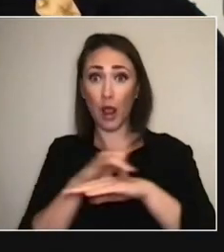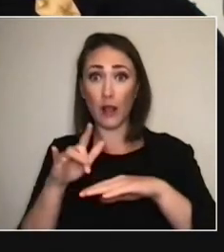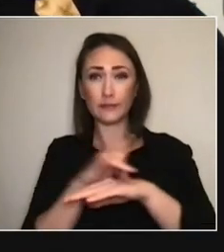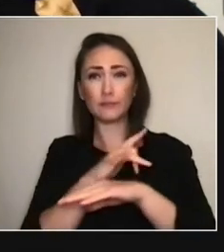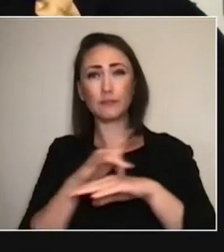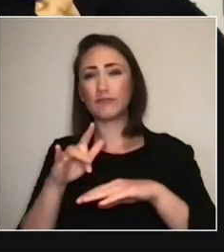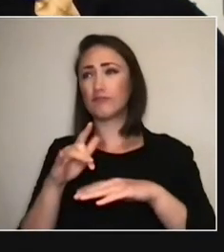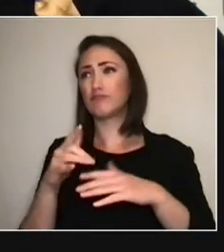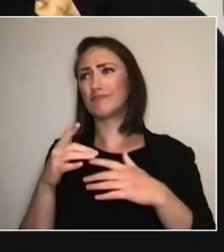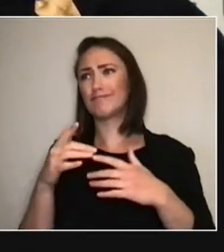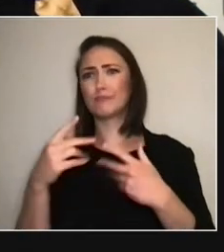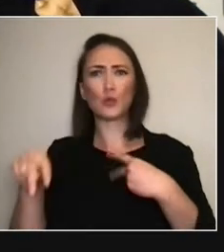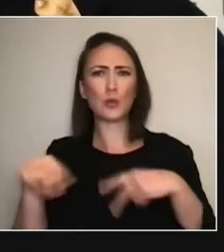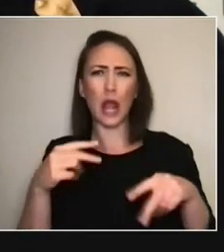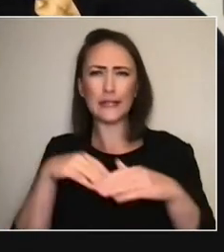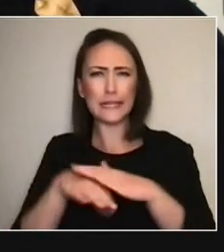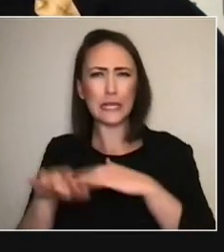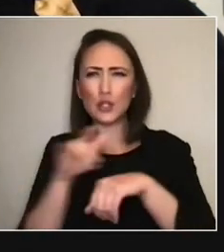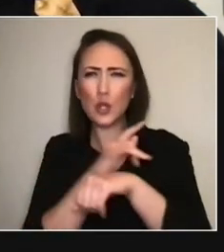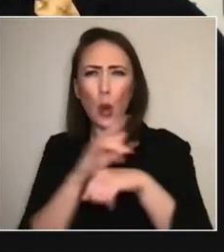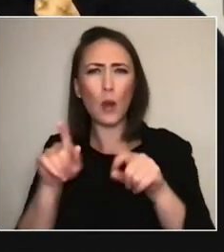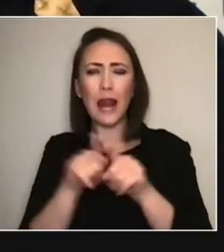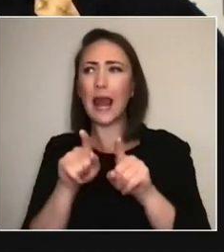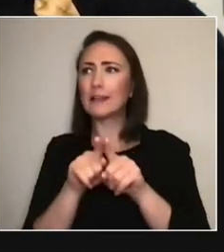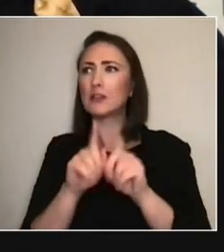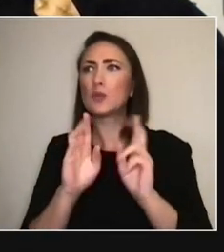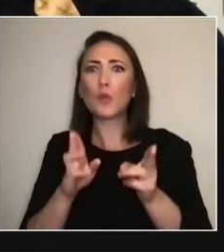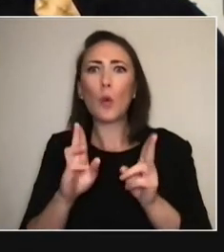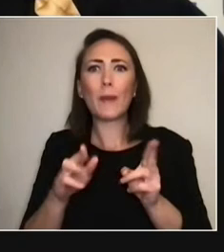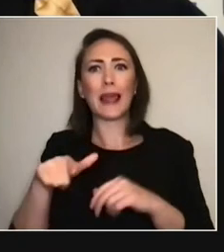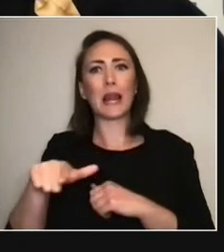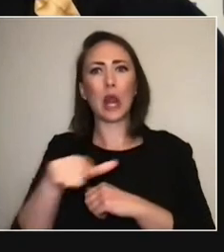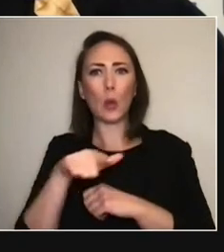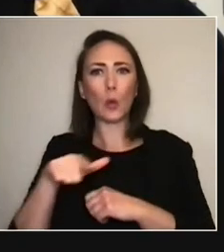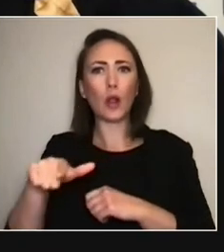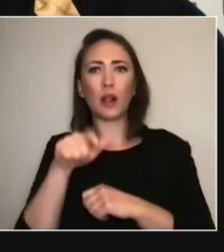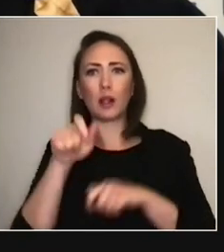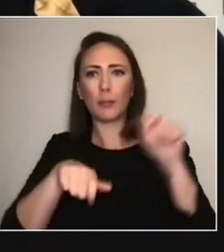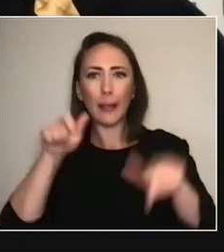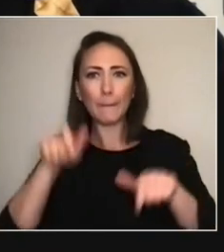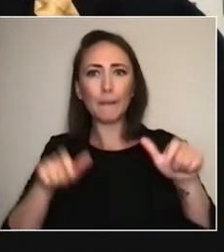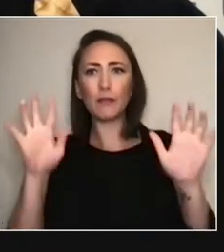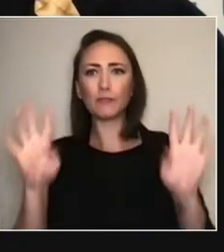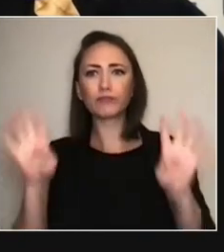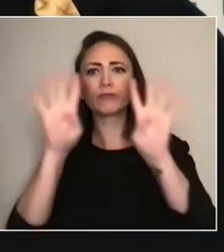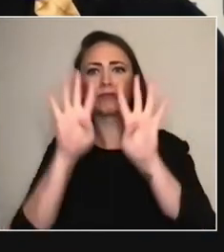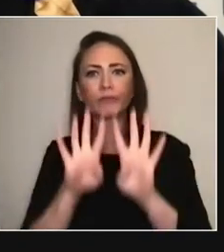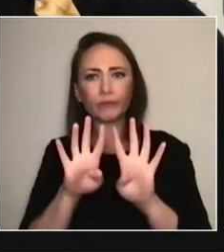There's those kinds of openings towards locals. There's that kind of trend within the theatre.